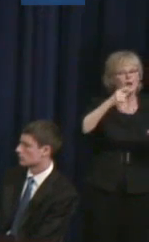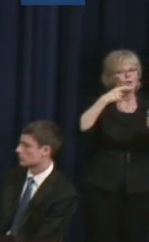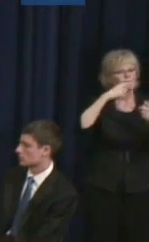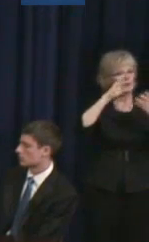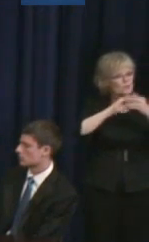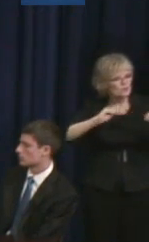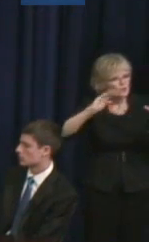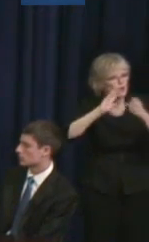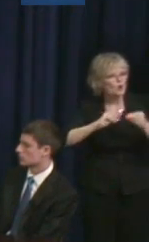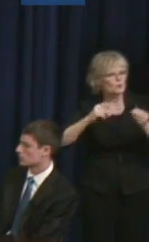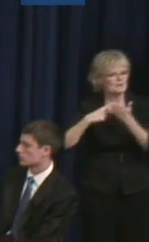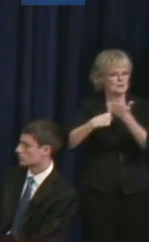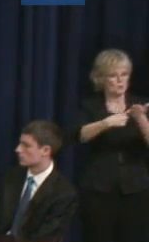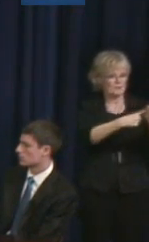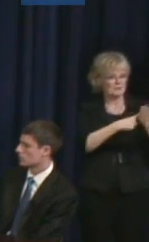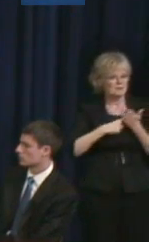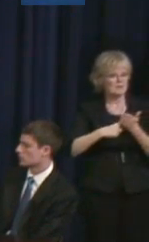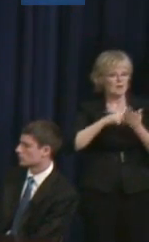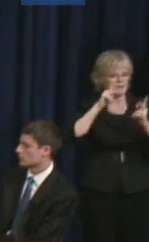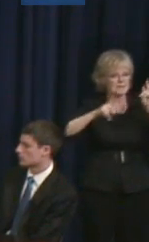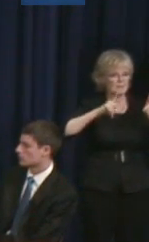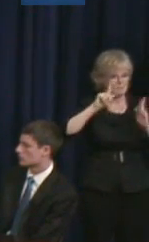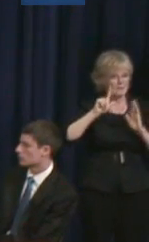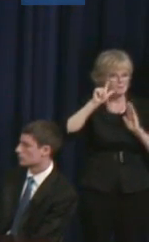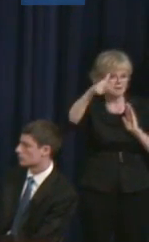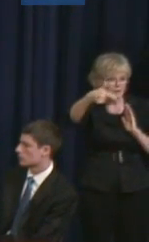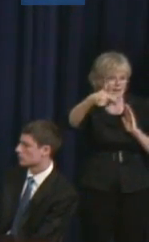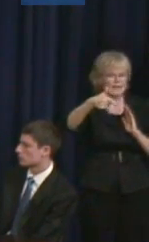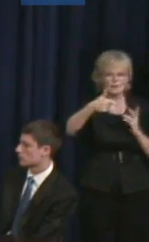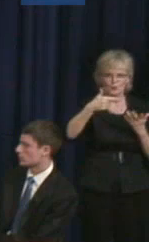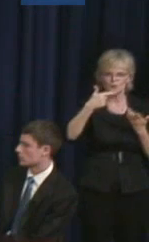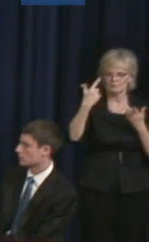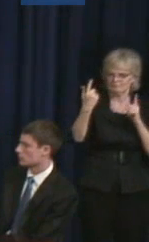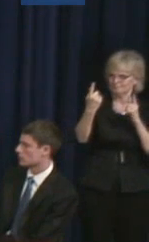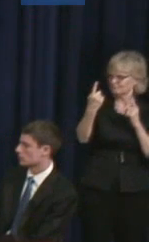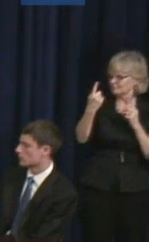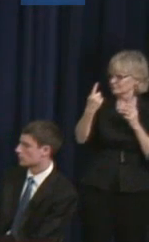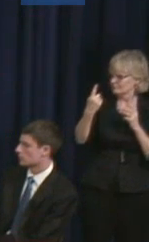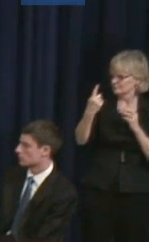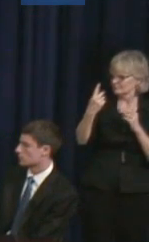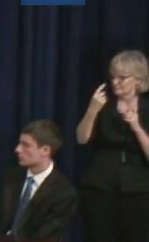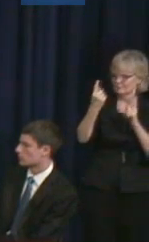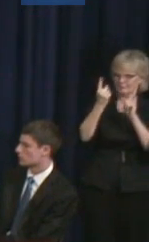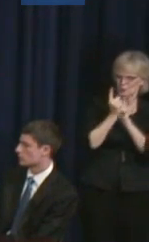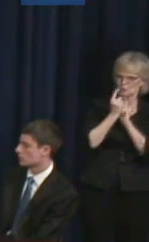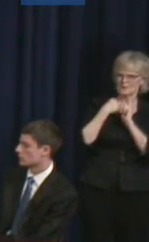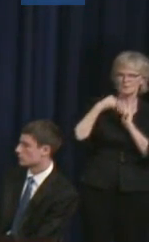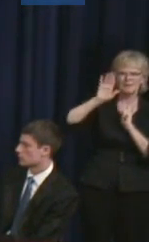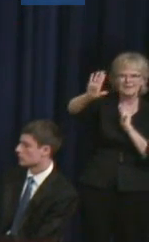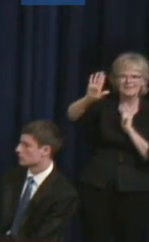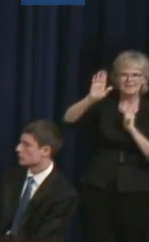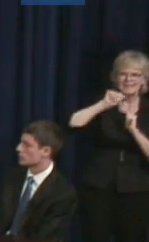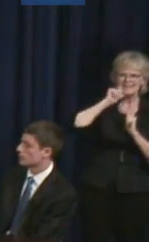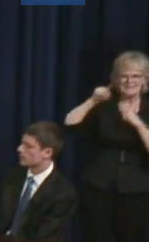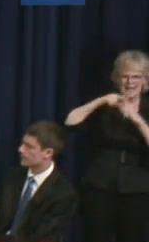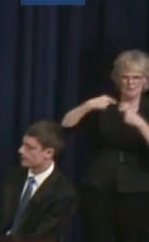things, and people come back, and they address me, I'm like, "It's not about really me. It's really about him and it's about the community